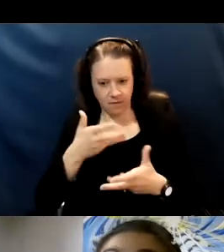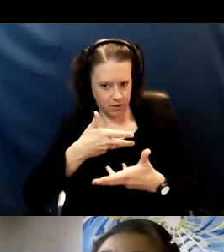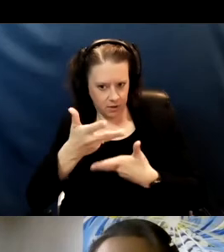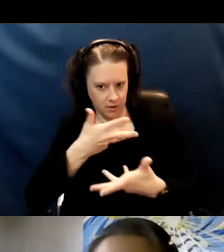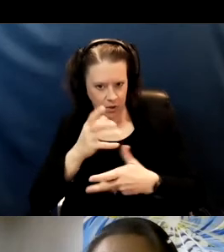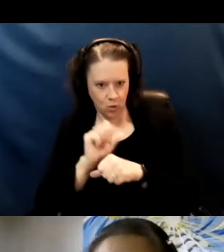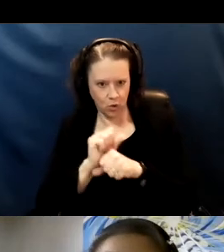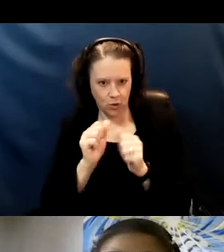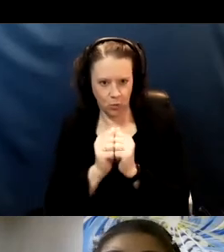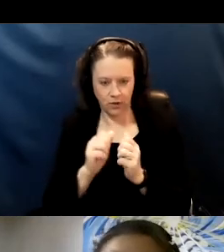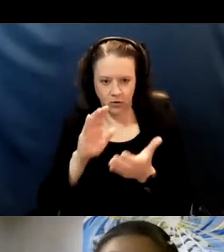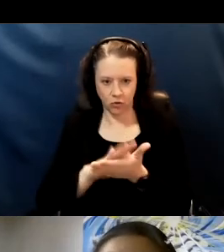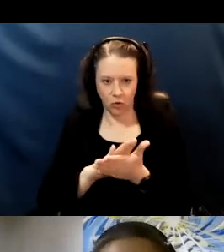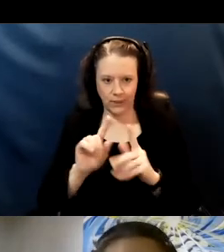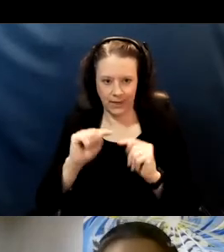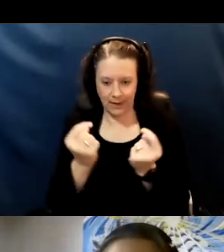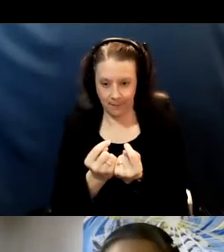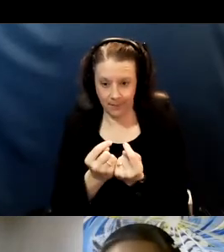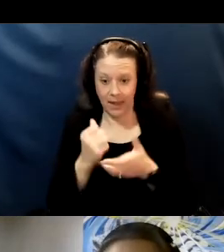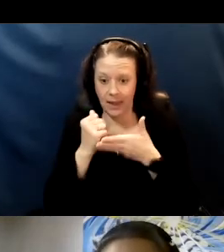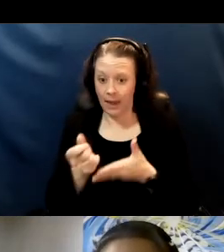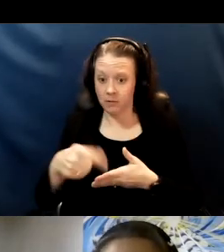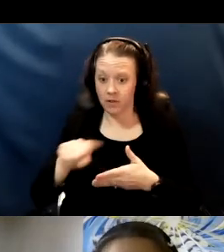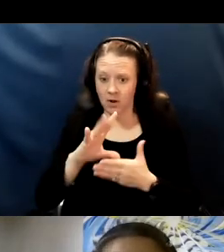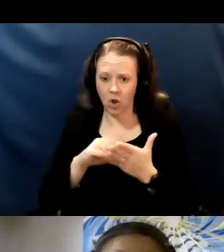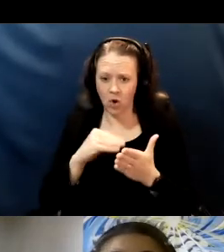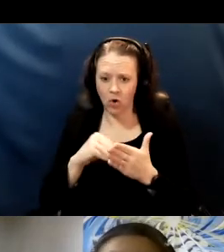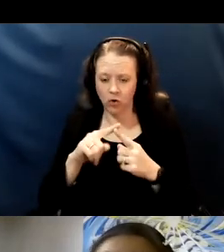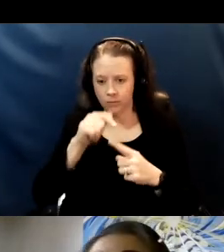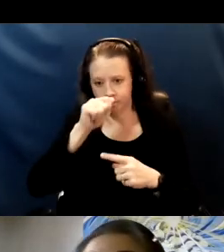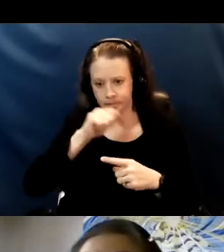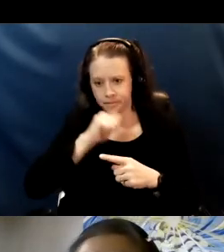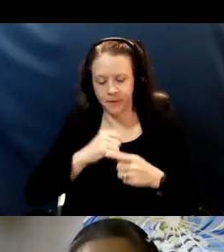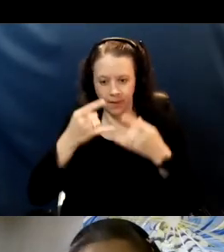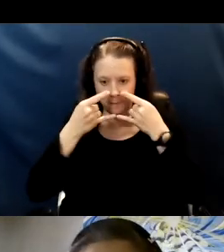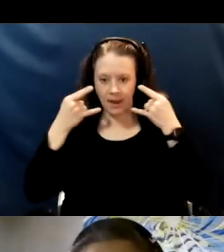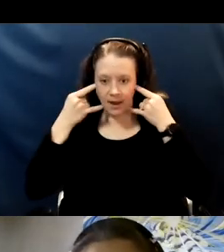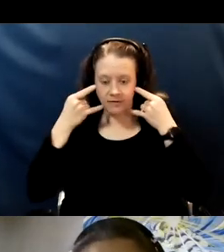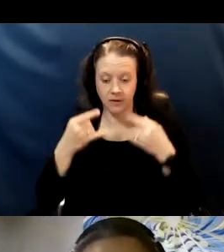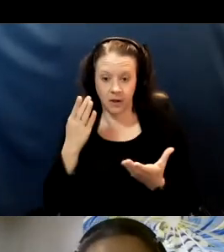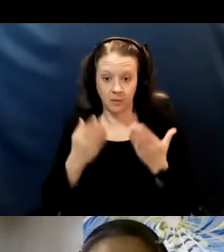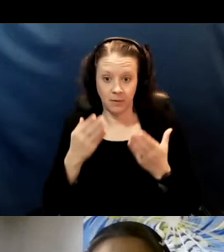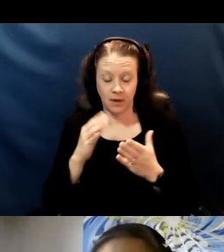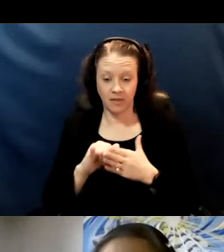to help a child learn to tolerate the mask. It might be a protocol of desensitization.